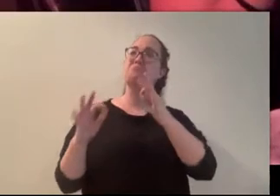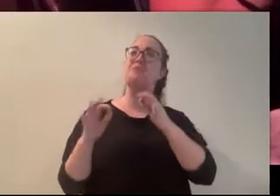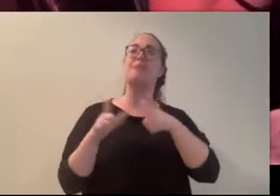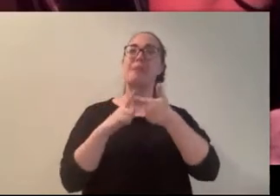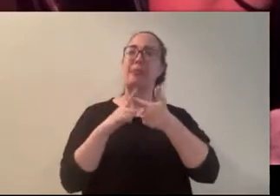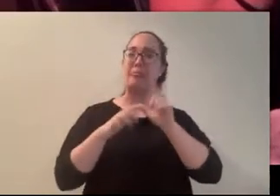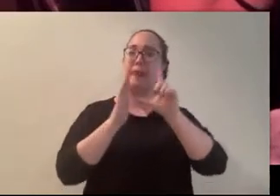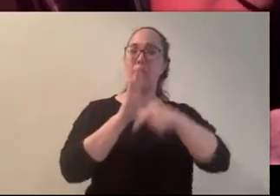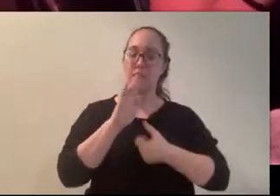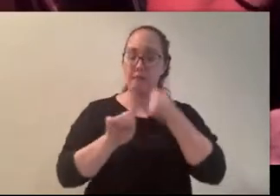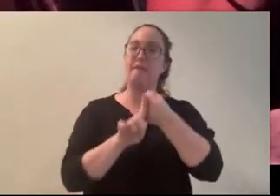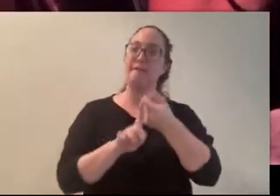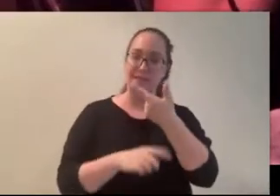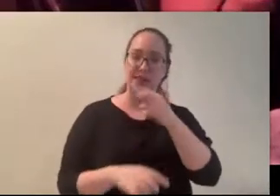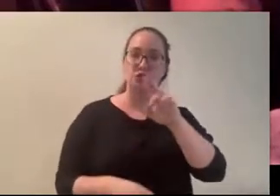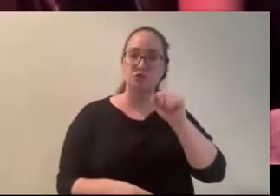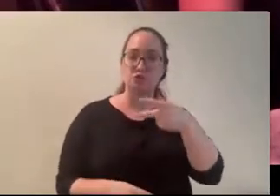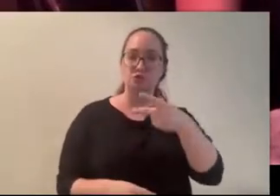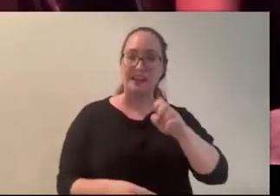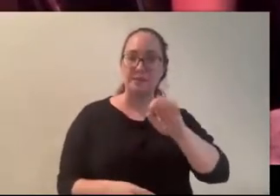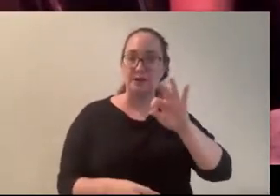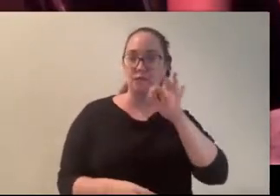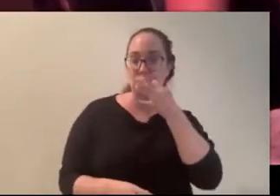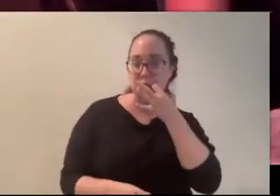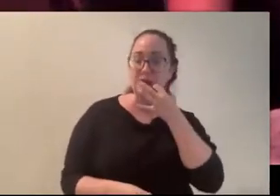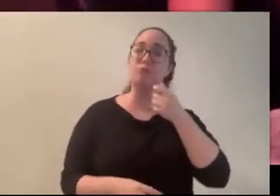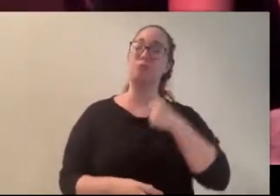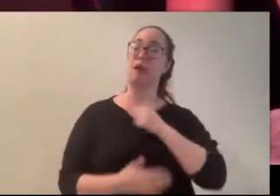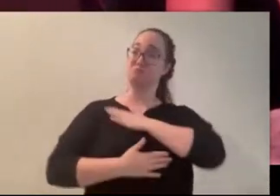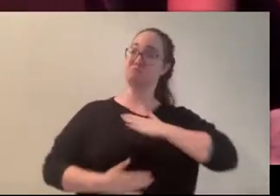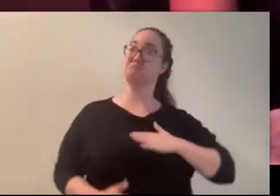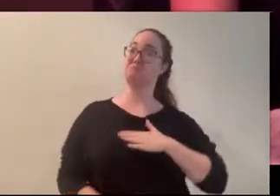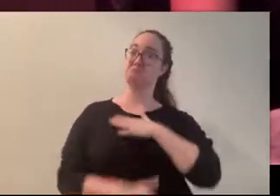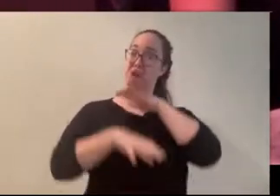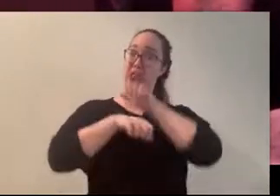growing on me. When I first drank it, Im not a beer drinker to begin with, but when I first took